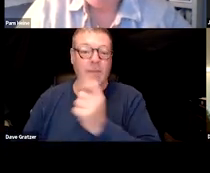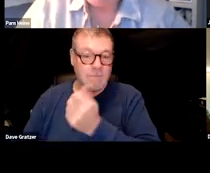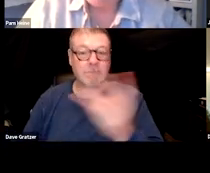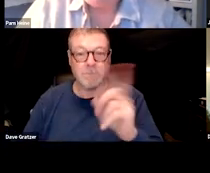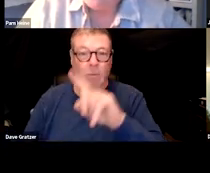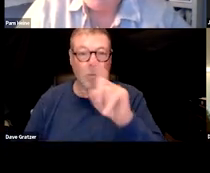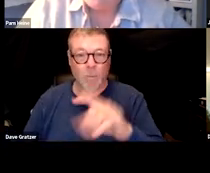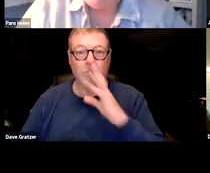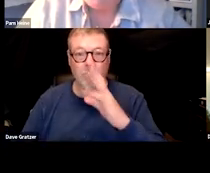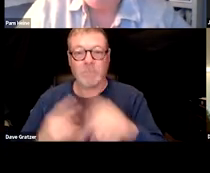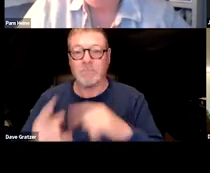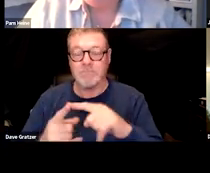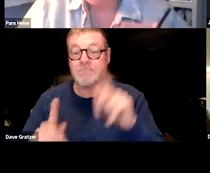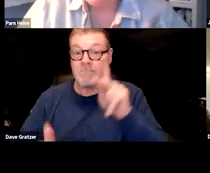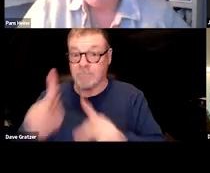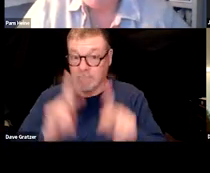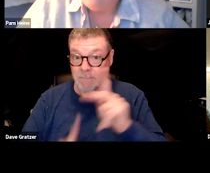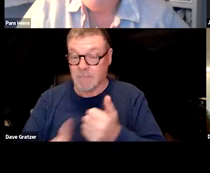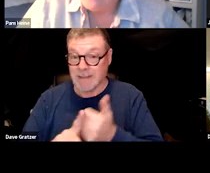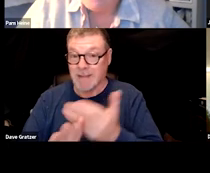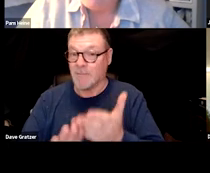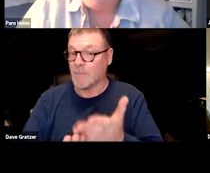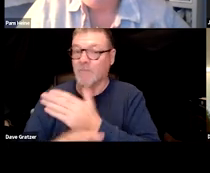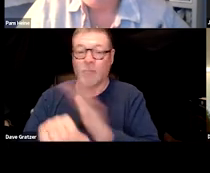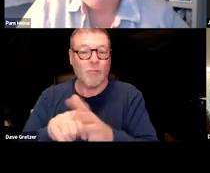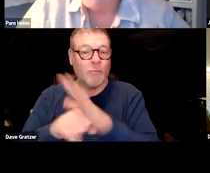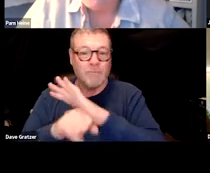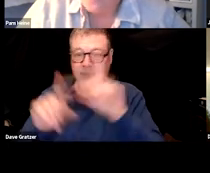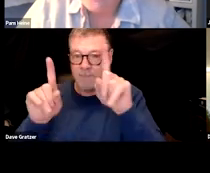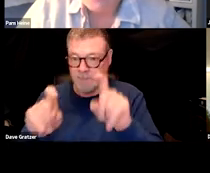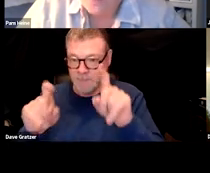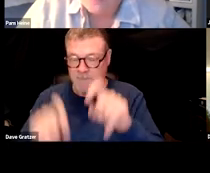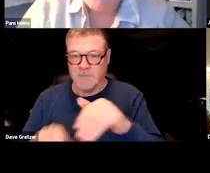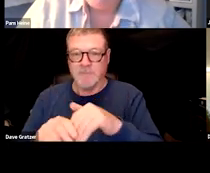individuals that you know, before there was even a COVID test in early 2020.